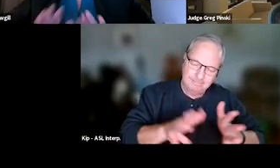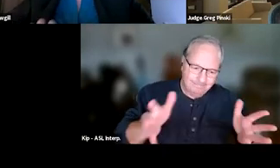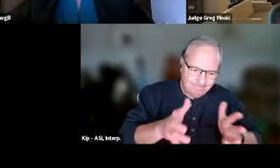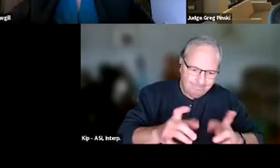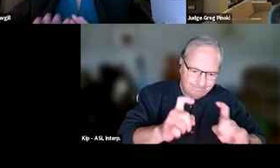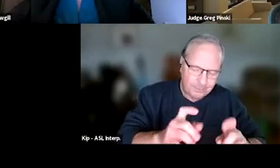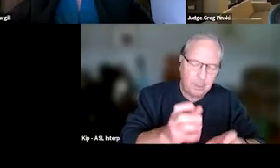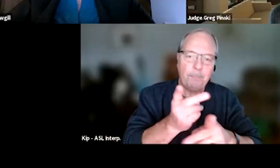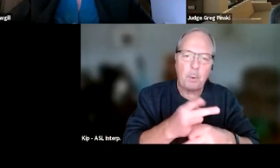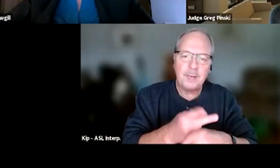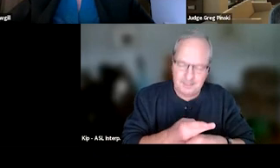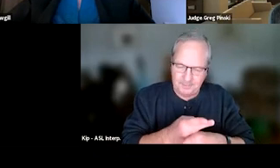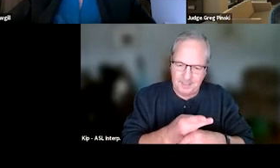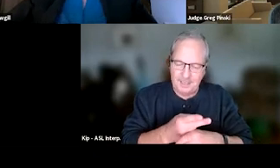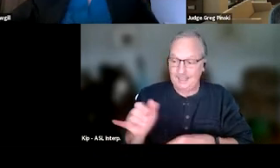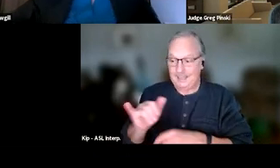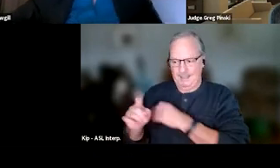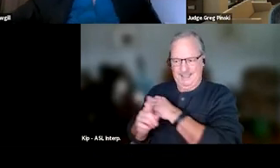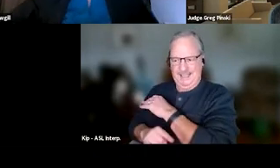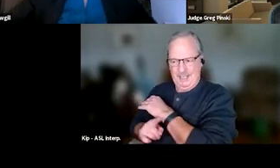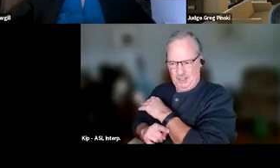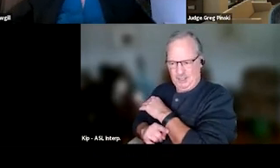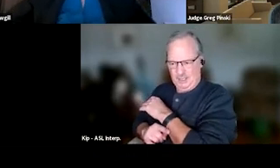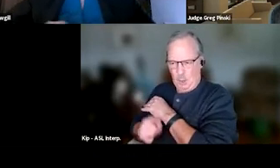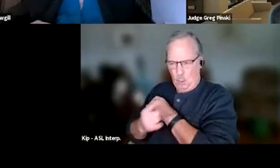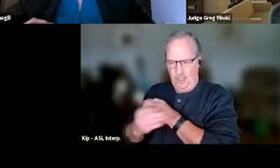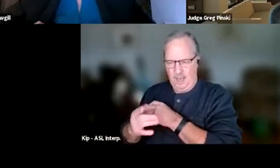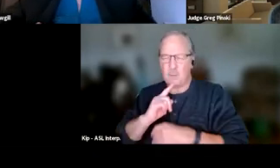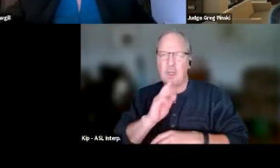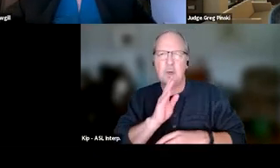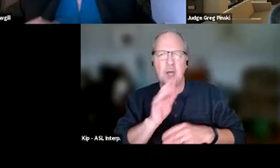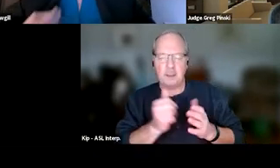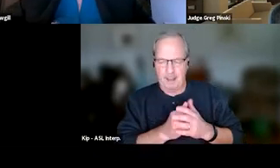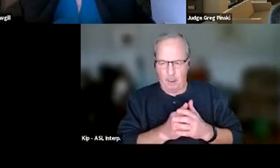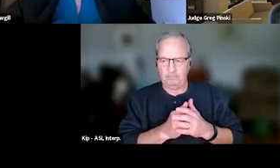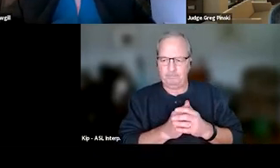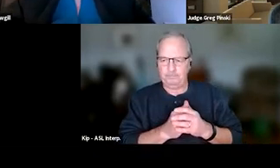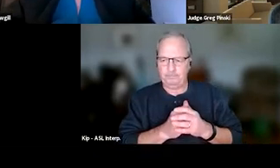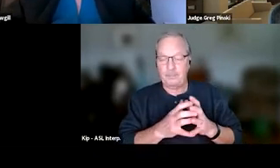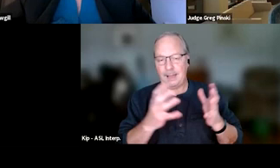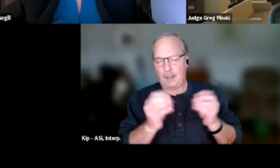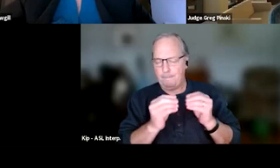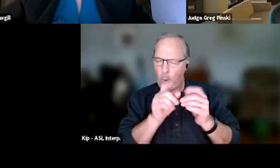as we do with the sanctions. But one thing I really wanna talk about, and there's a lot more detail on the new standard